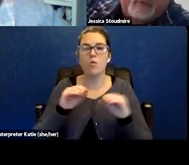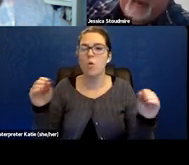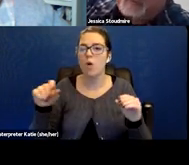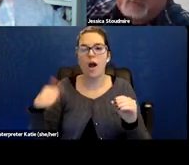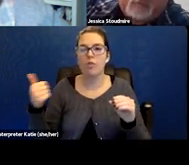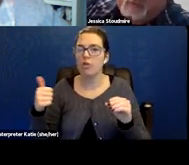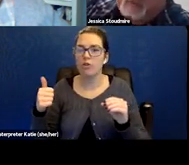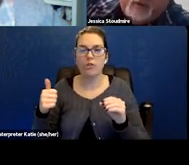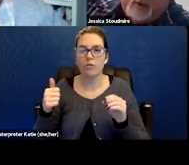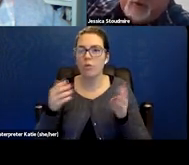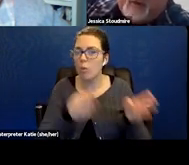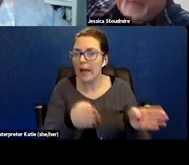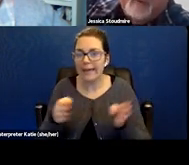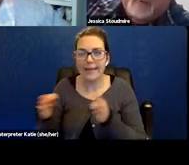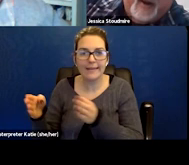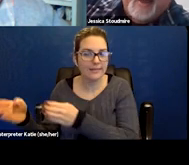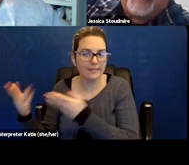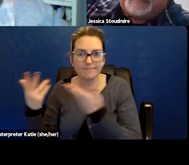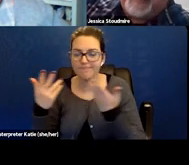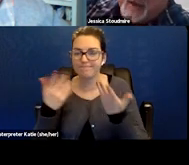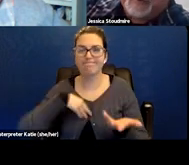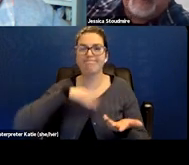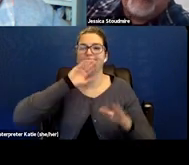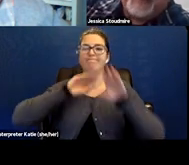They ran out of avenue.